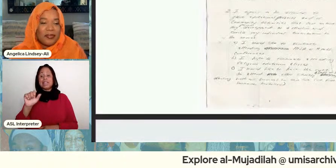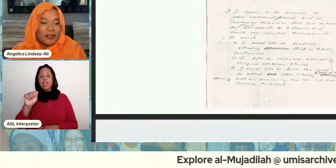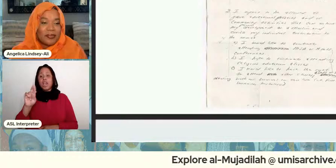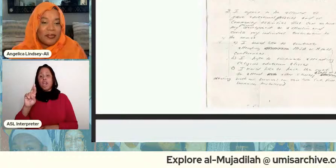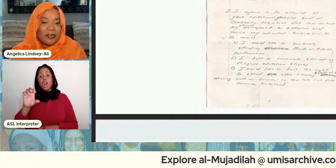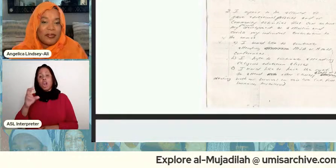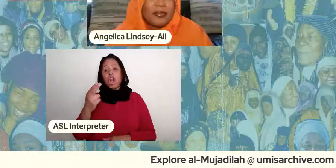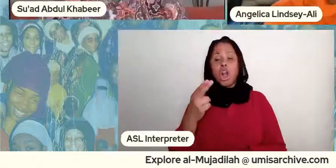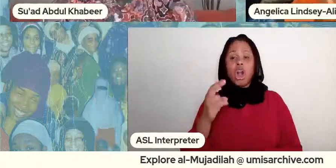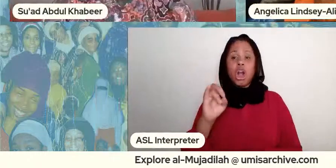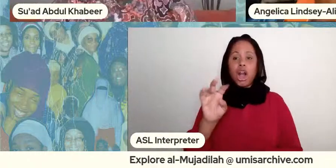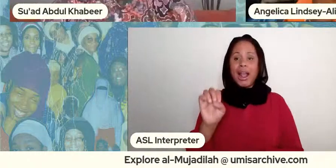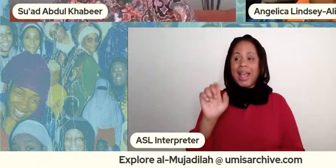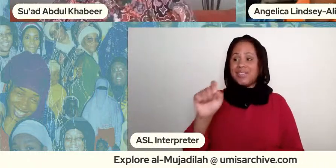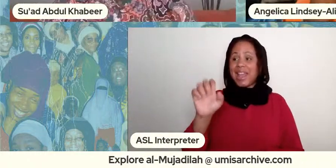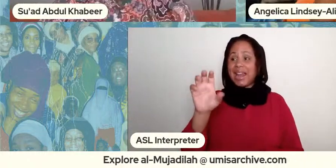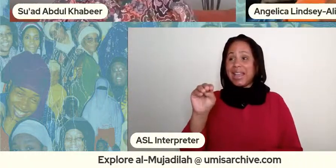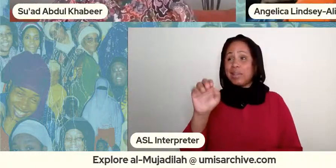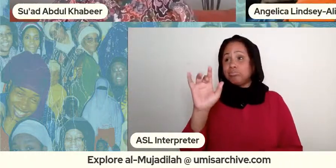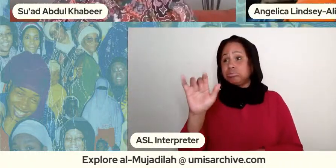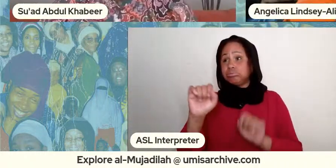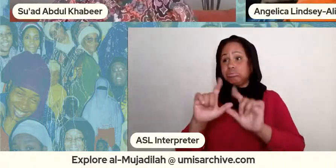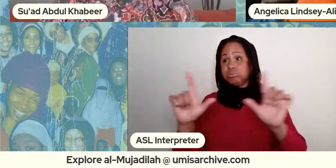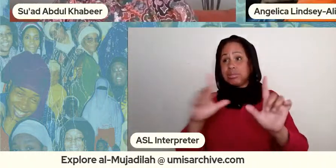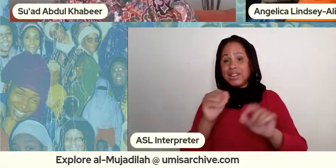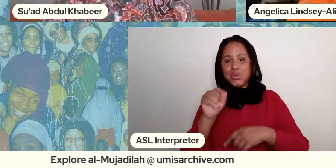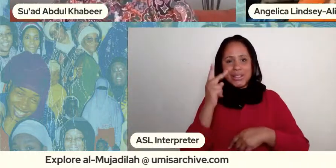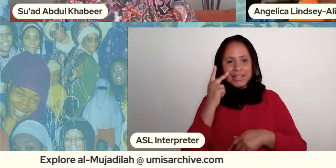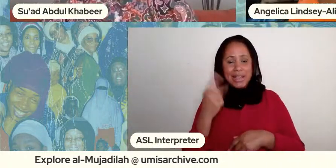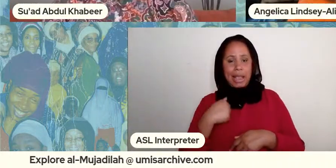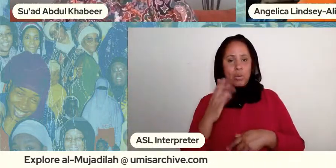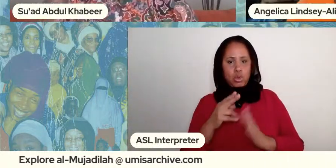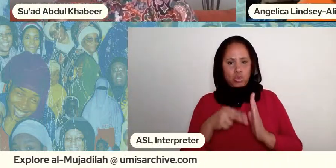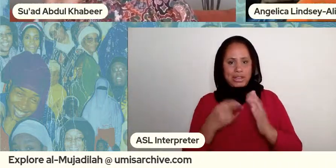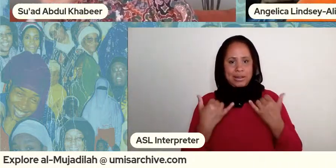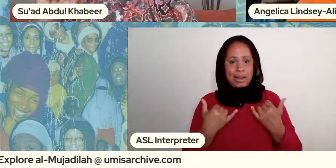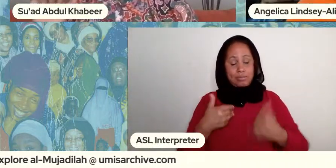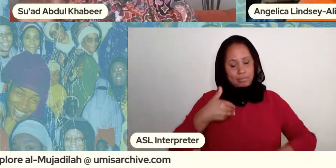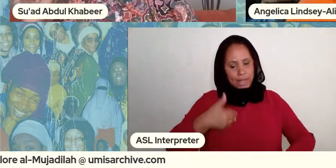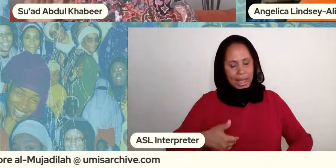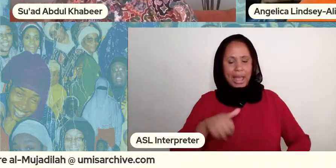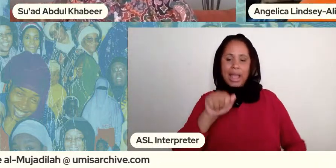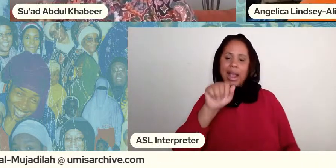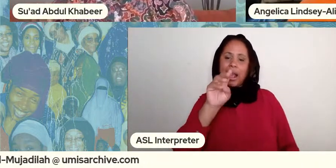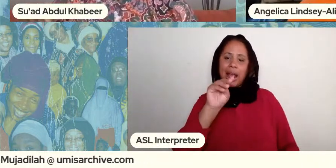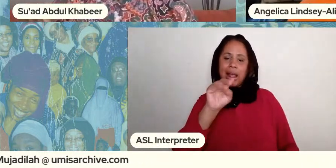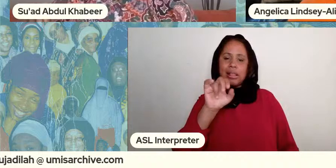read one one thing it says like i amina mata hawk scribbled out something the following items as